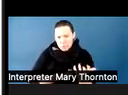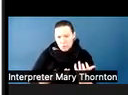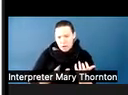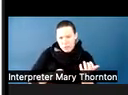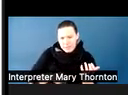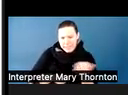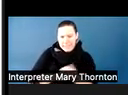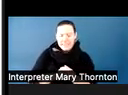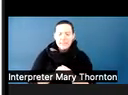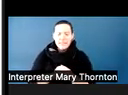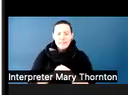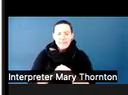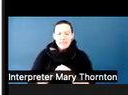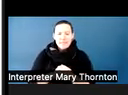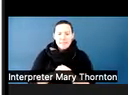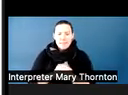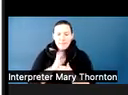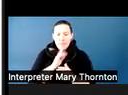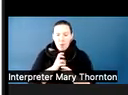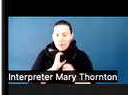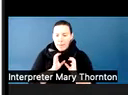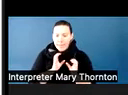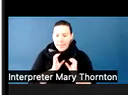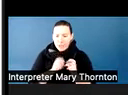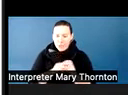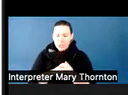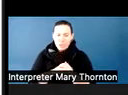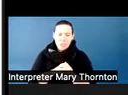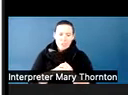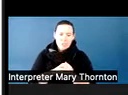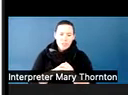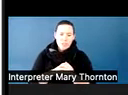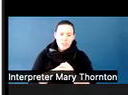Some difficulty with adhering to social norms or more traditional social norms.